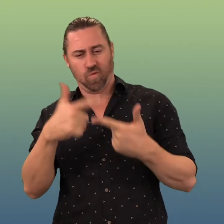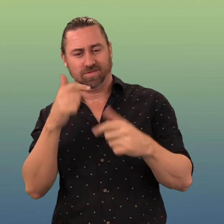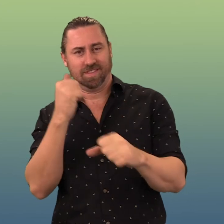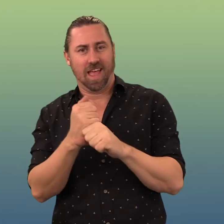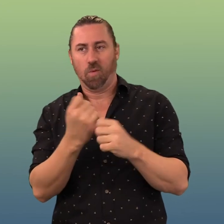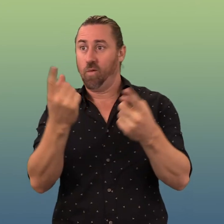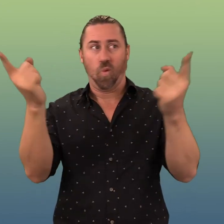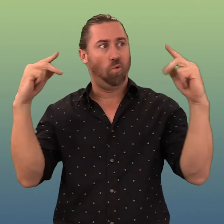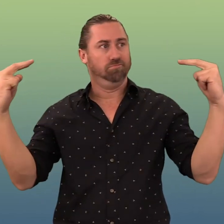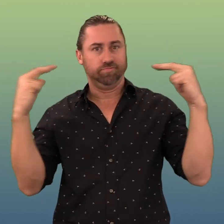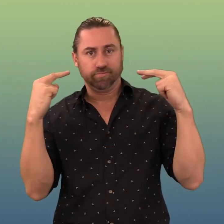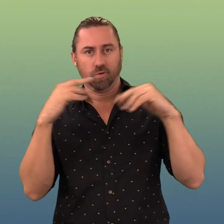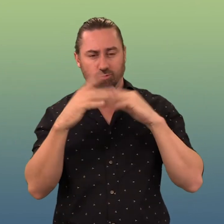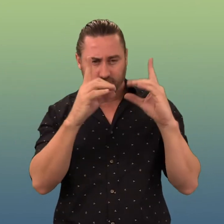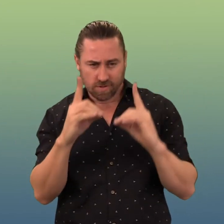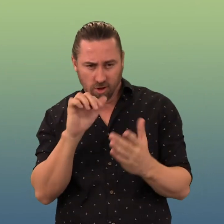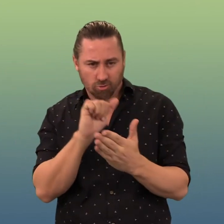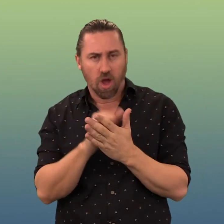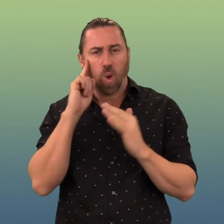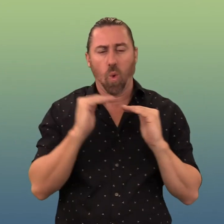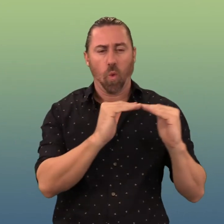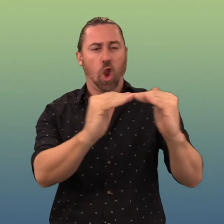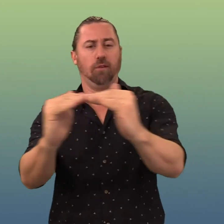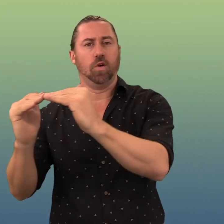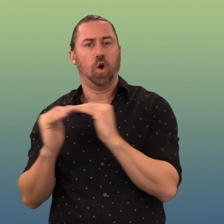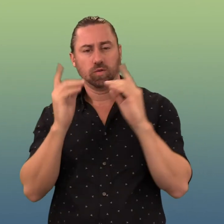on our progress on accessibility and inclusion.